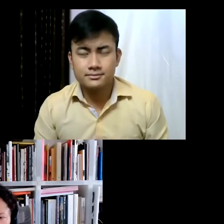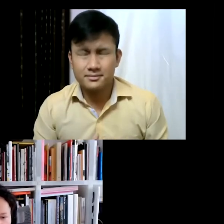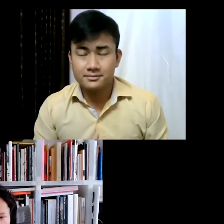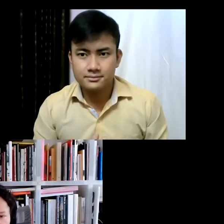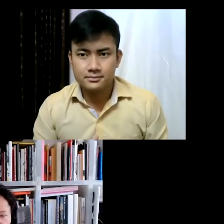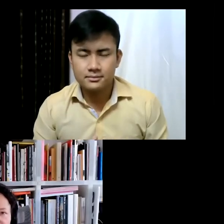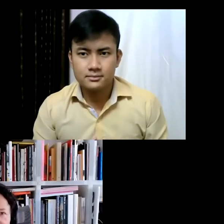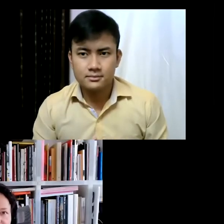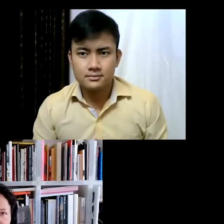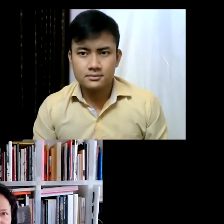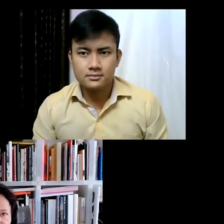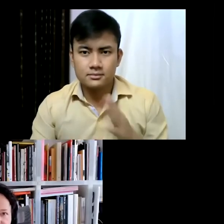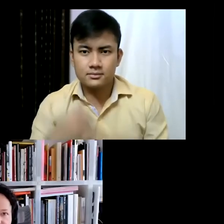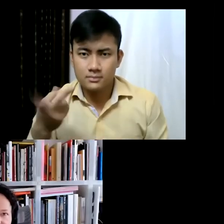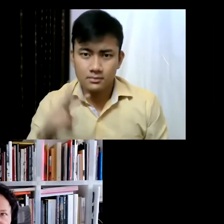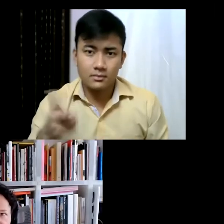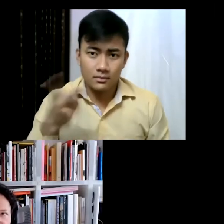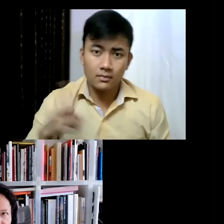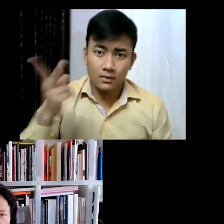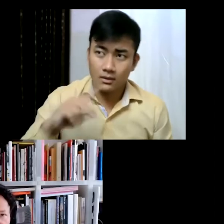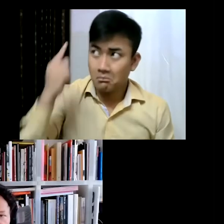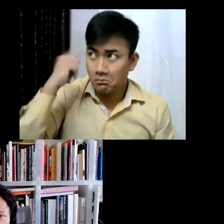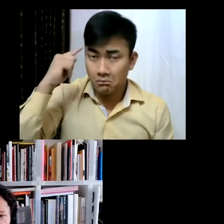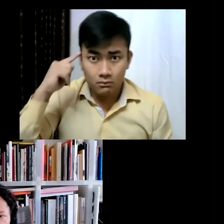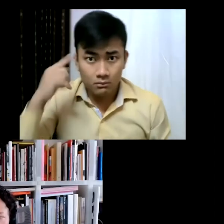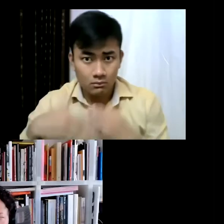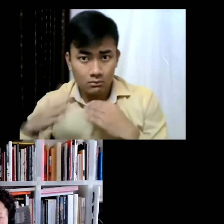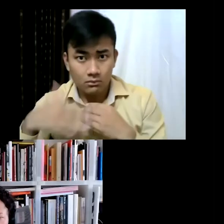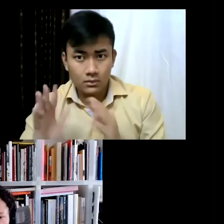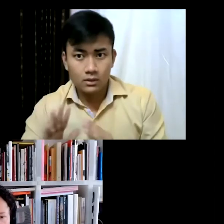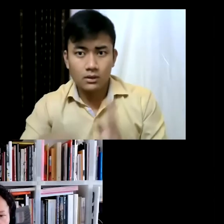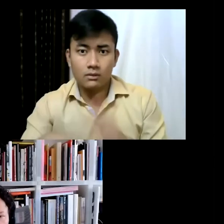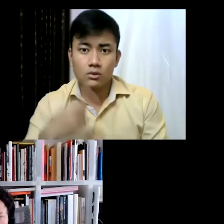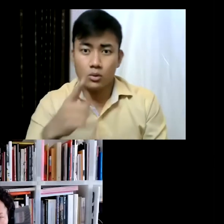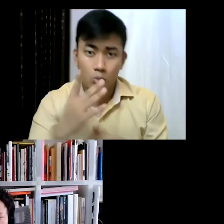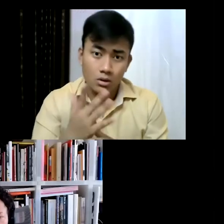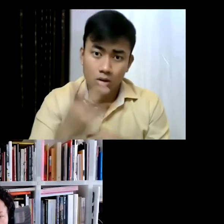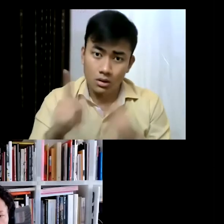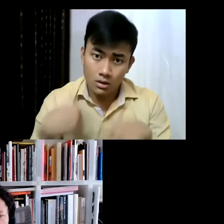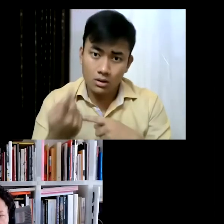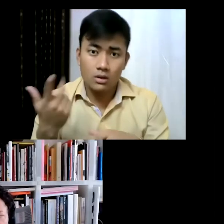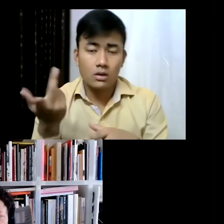rethinking your own institution and reevaluating your values and move forward but